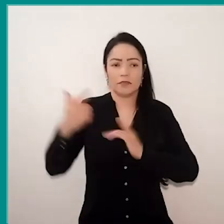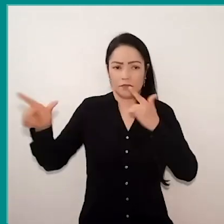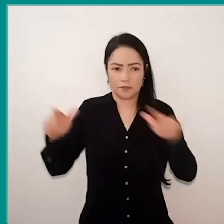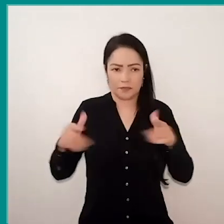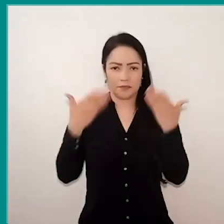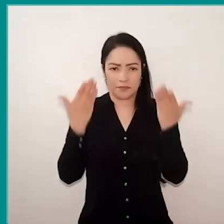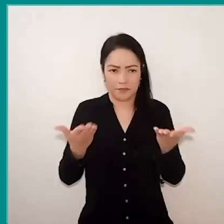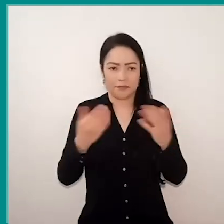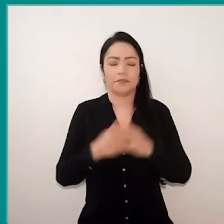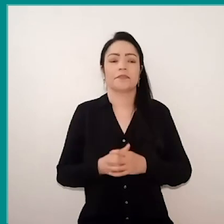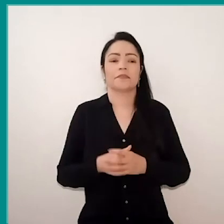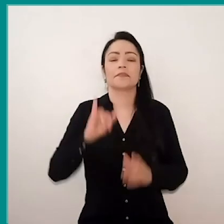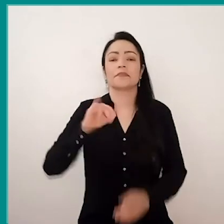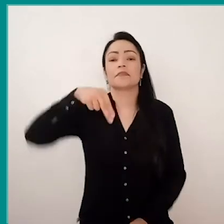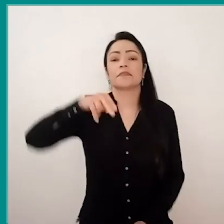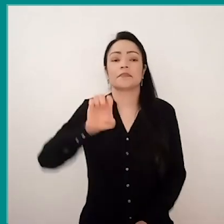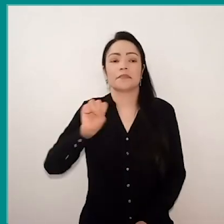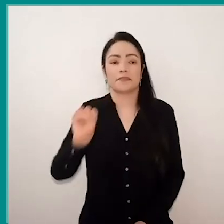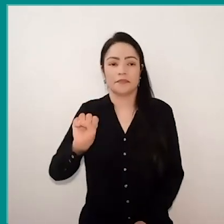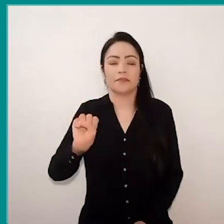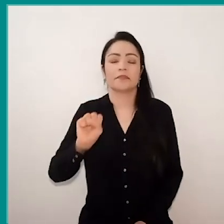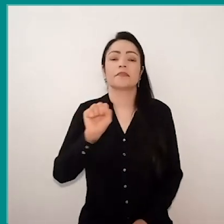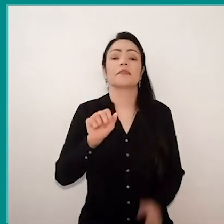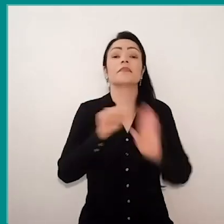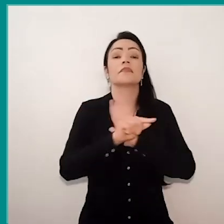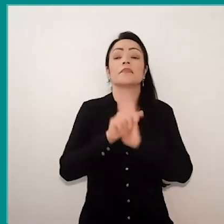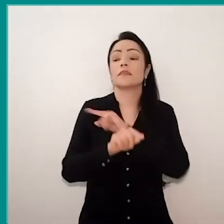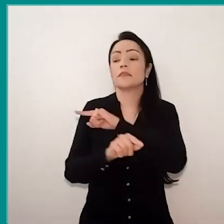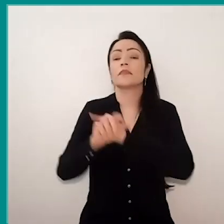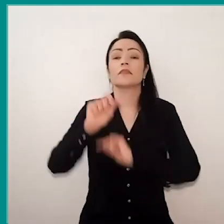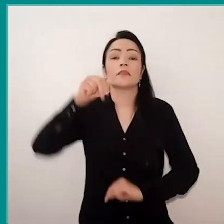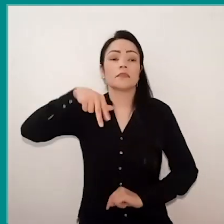Inés, the question comes by Ana Carolina Carvalho, and it is as follows: